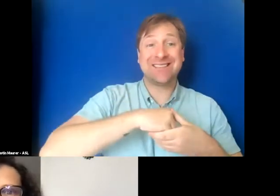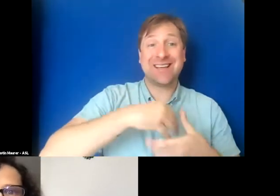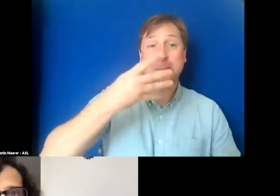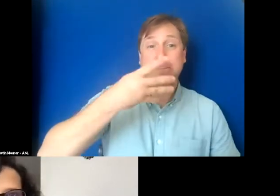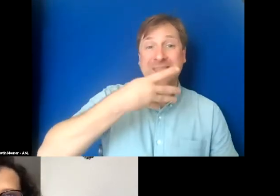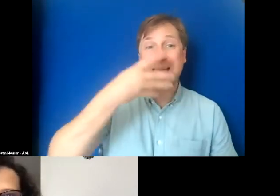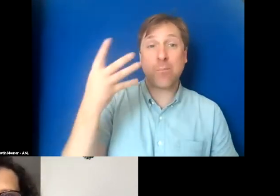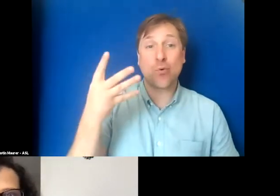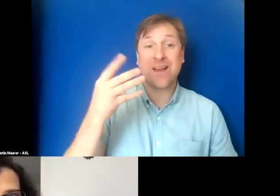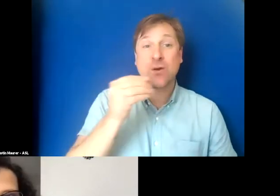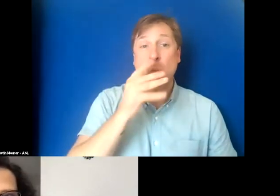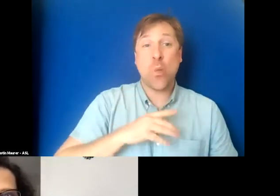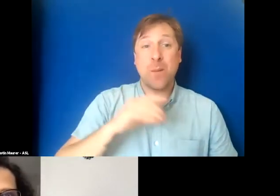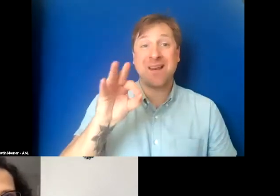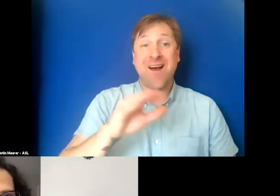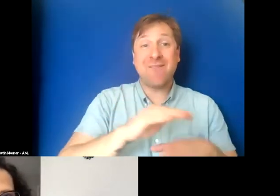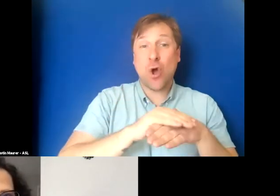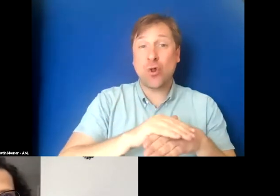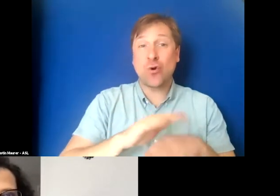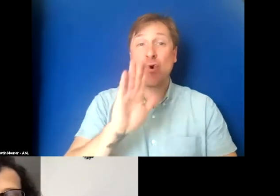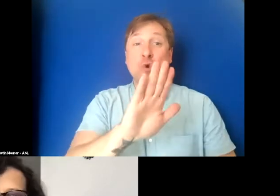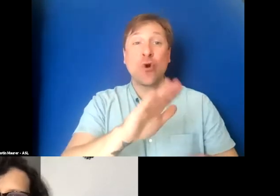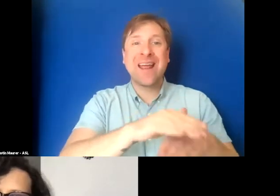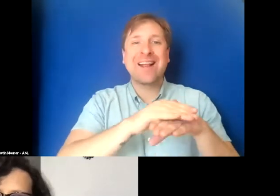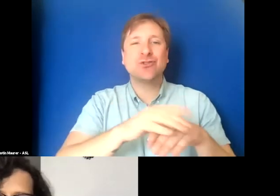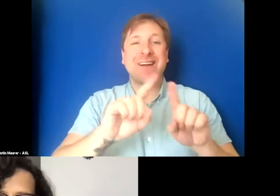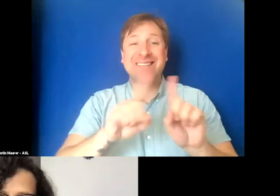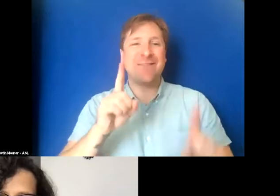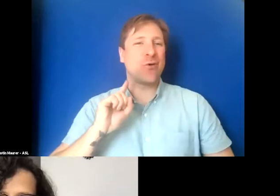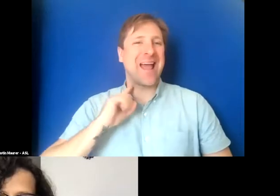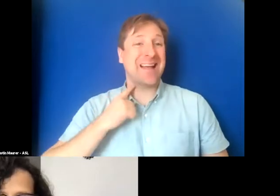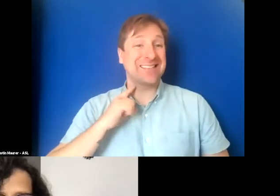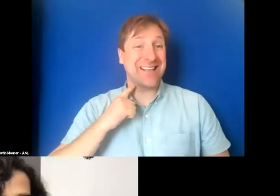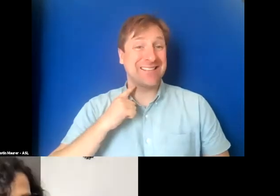Her English is accented differently than either of the two hosts.